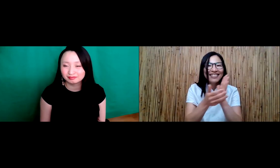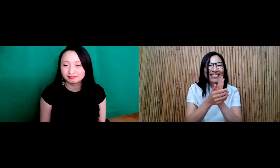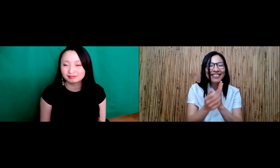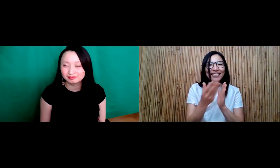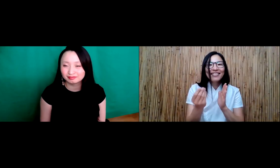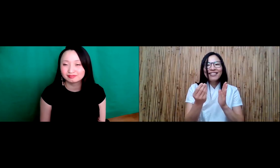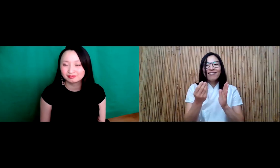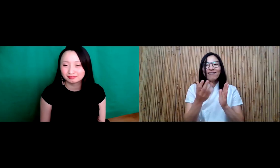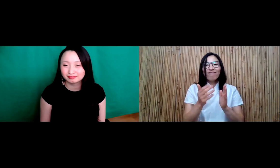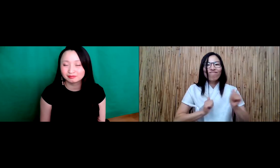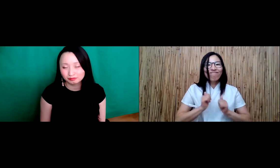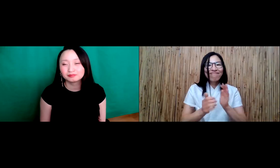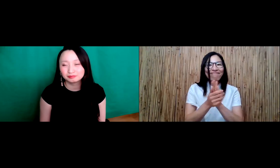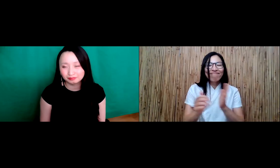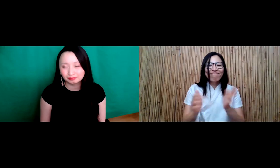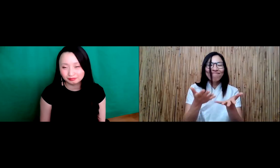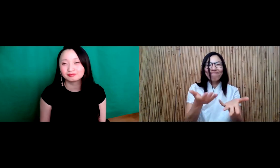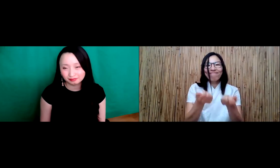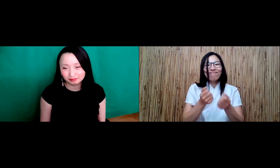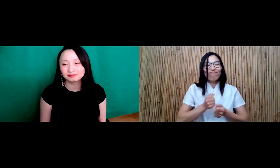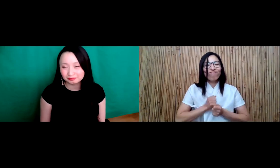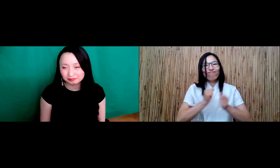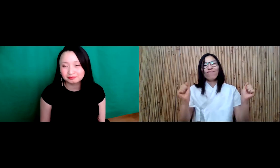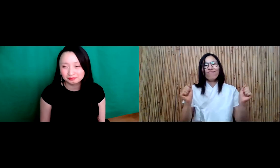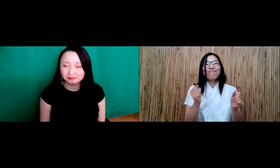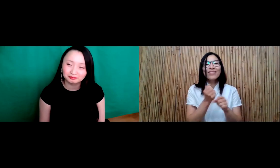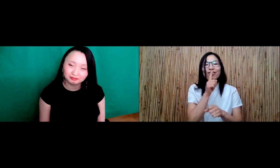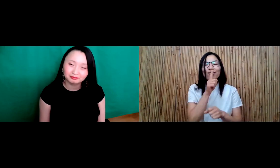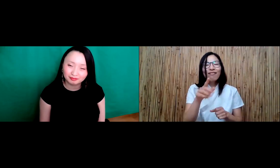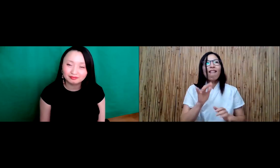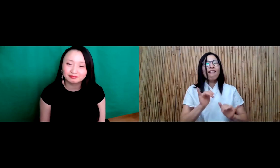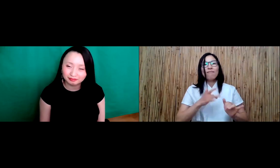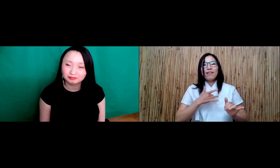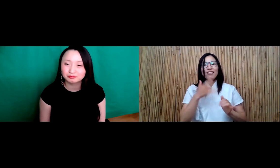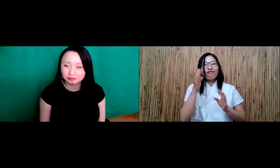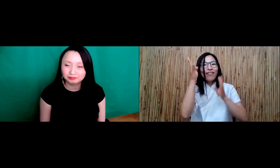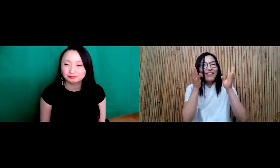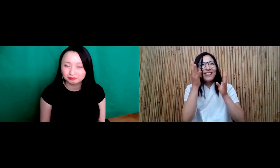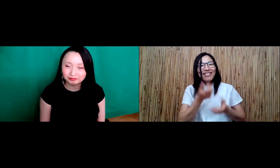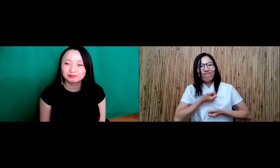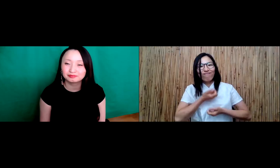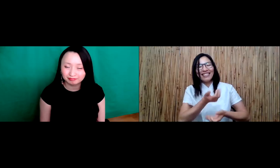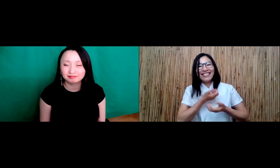encourage you know, children to be more creative and to be more expressive and to make sure